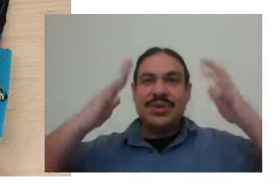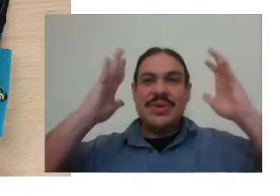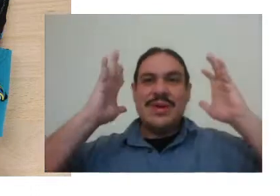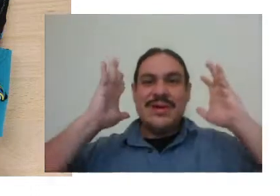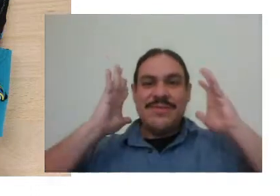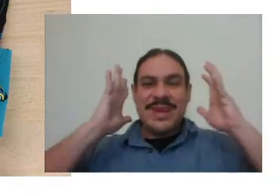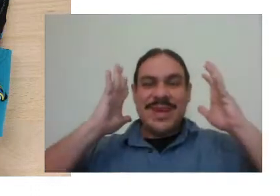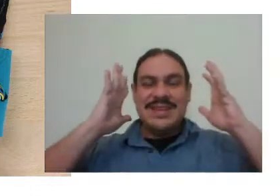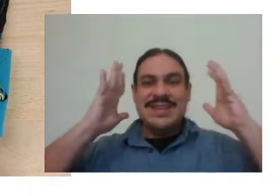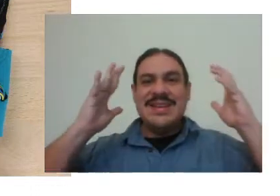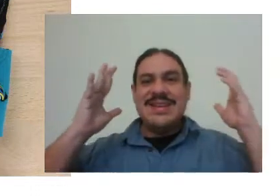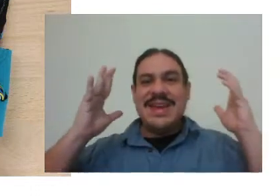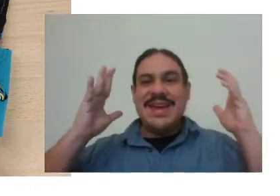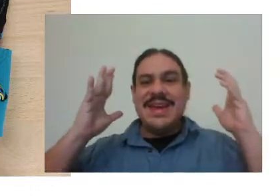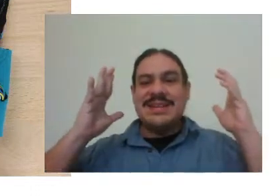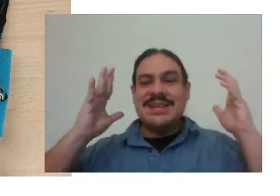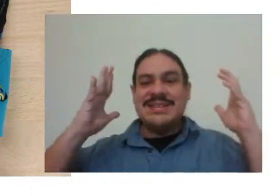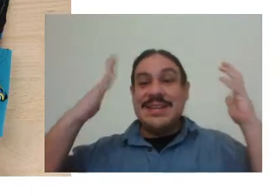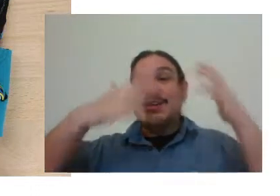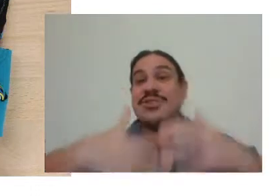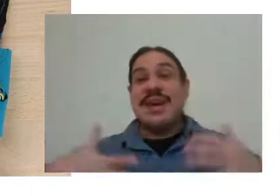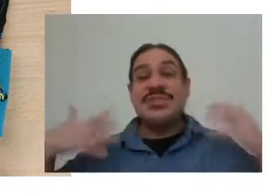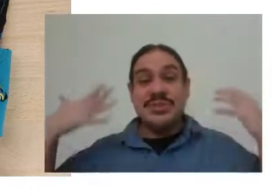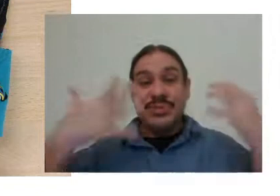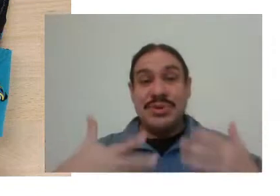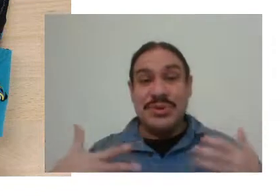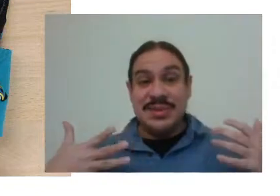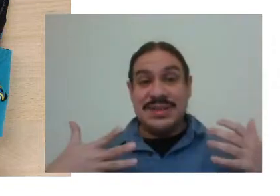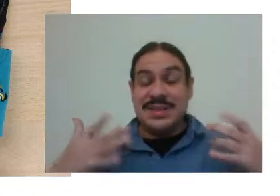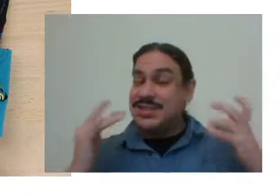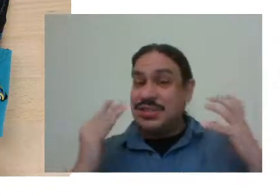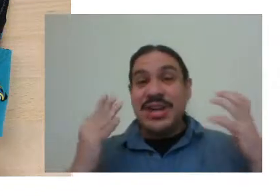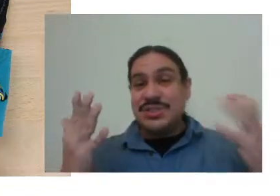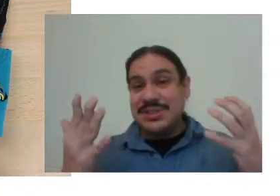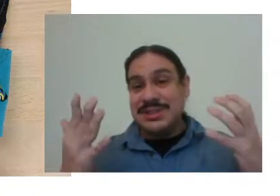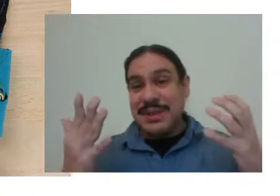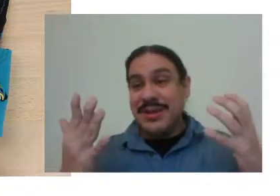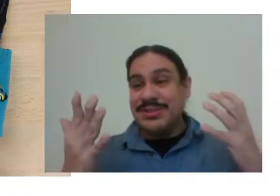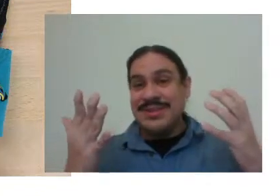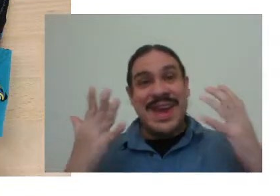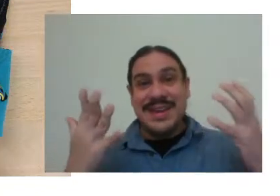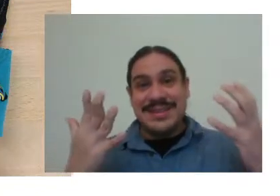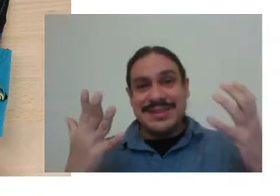face, and interaction between all these. It's not just about the hands or the